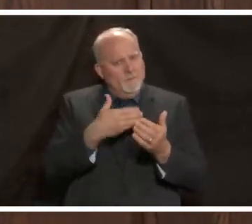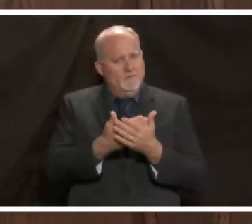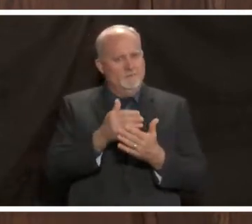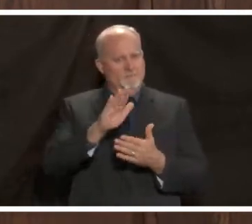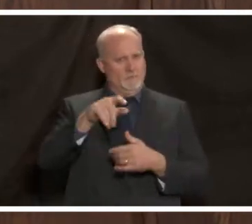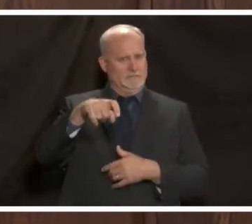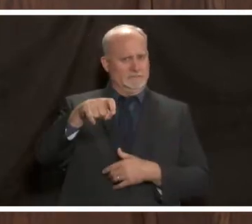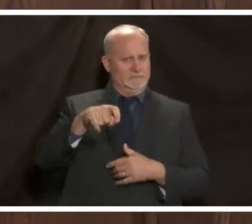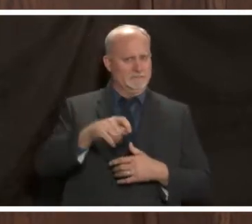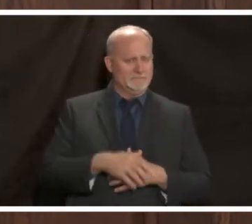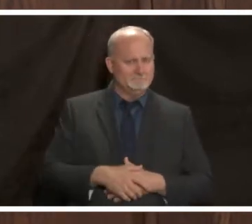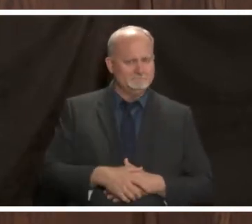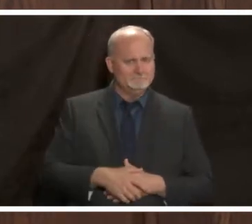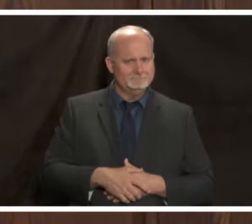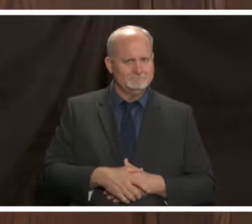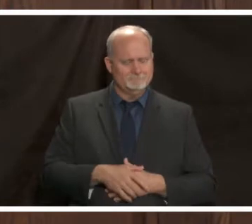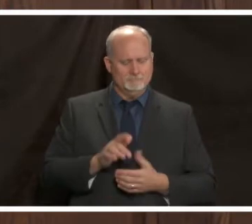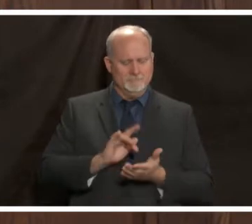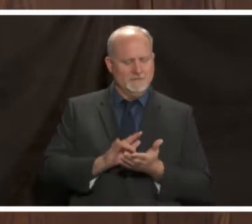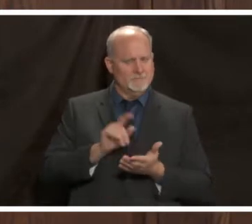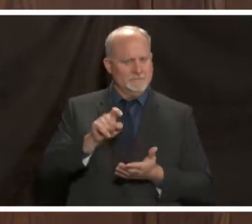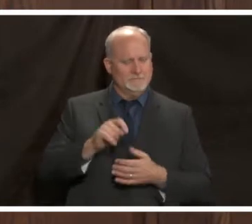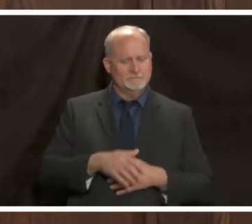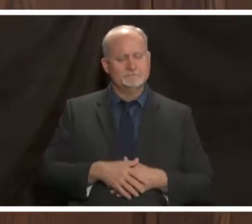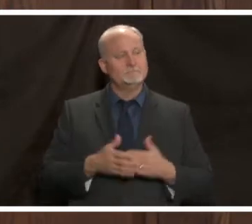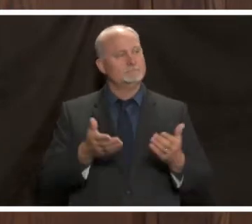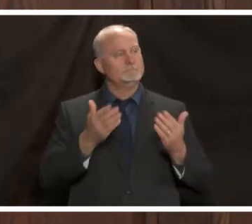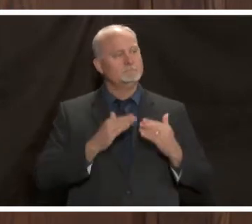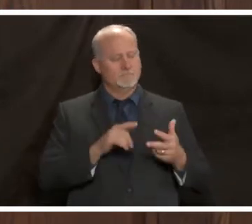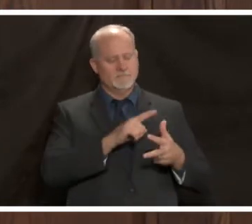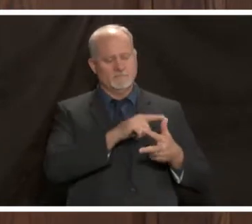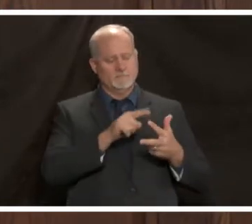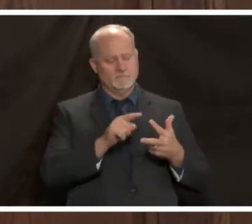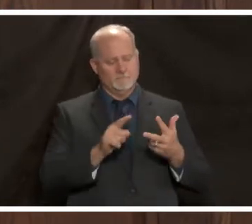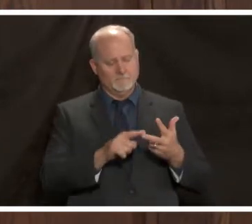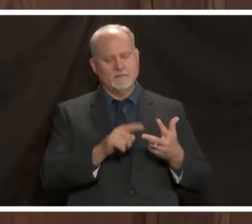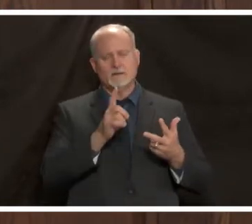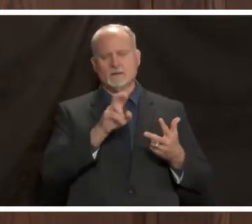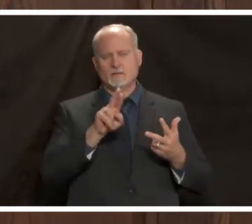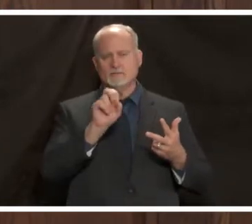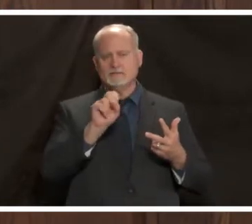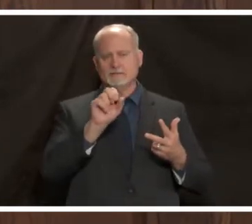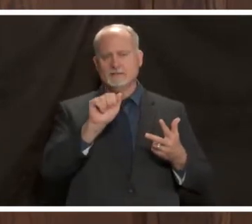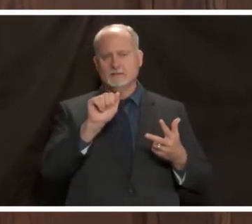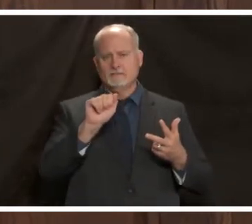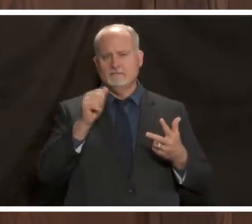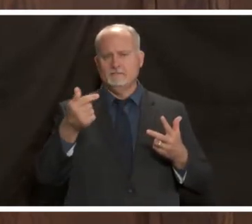thanks dr nafziger and we're going to welcome up dr saag who will be able to speak broadly